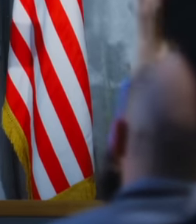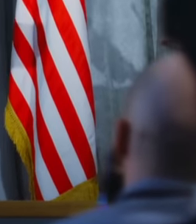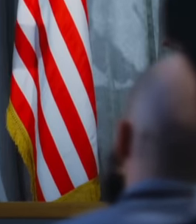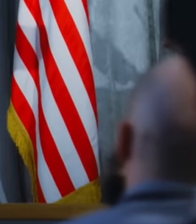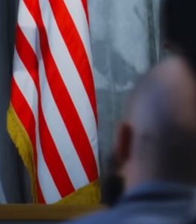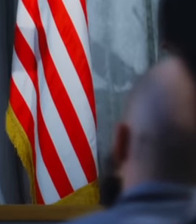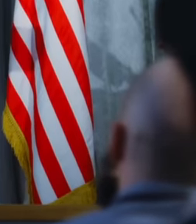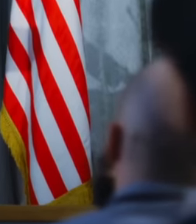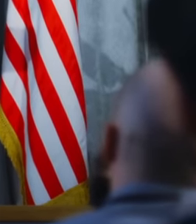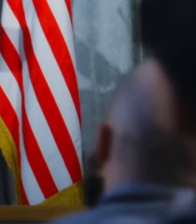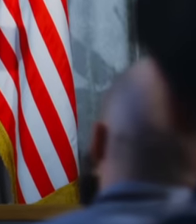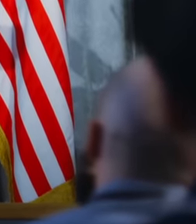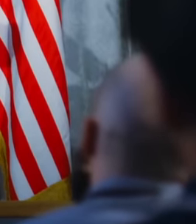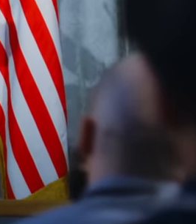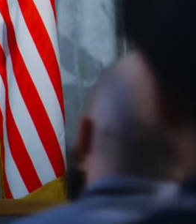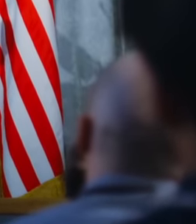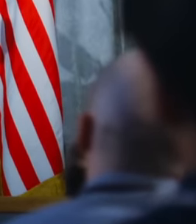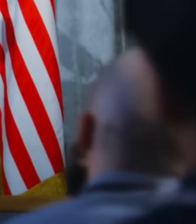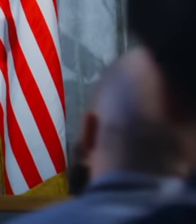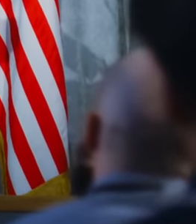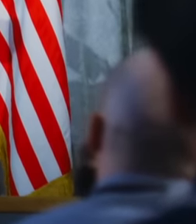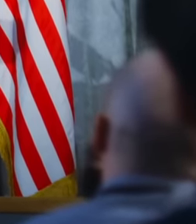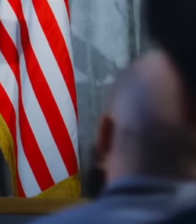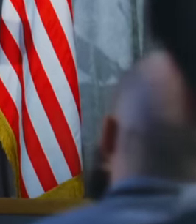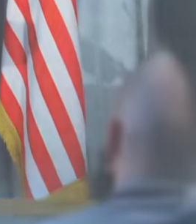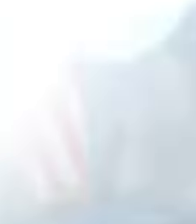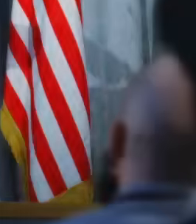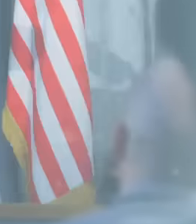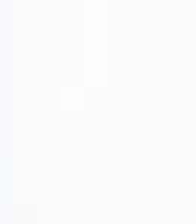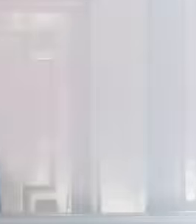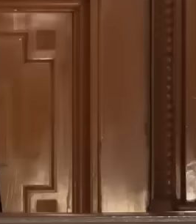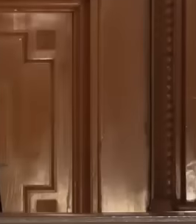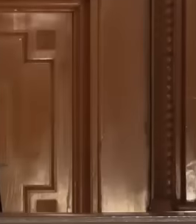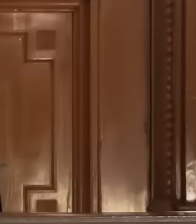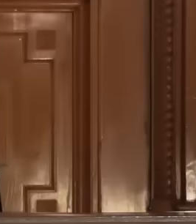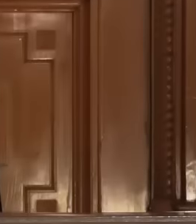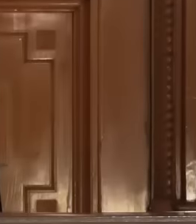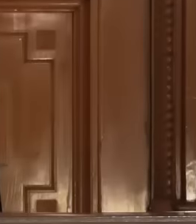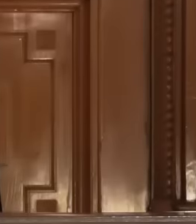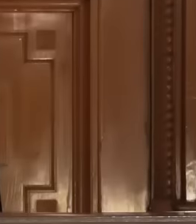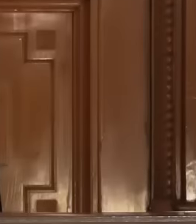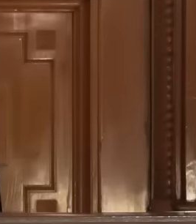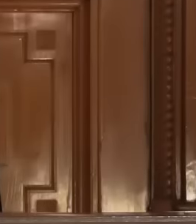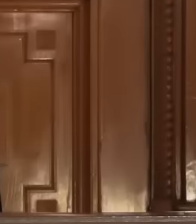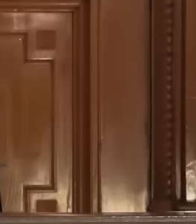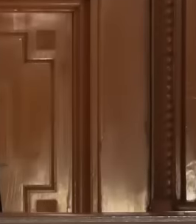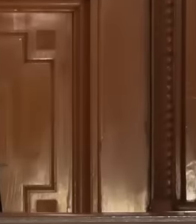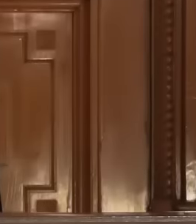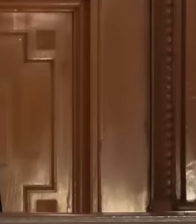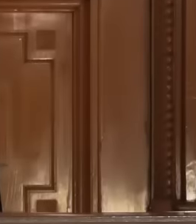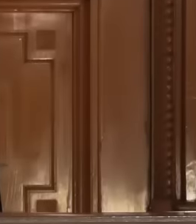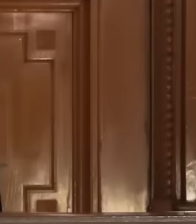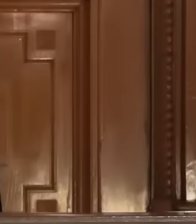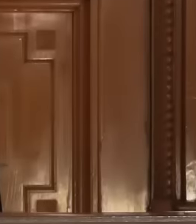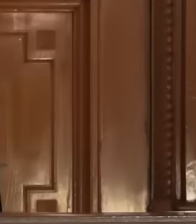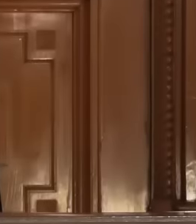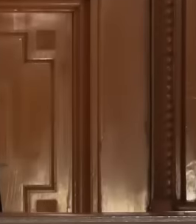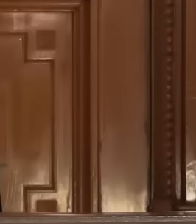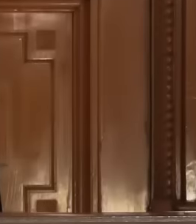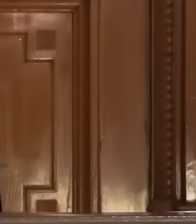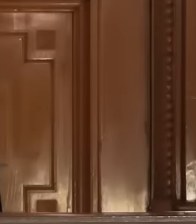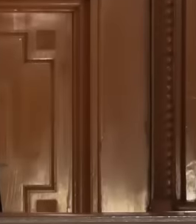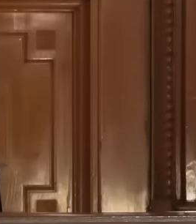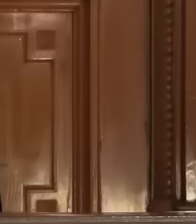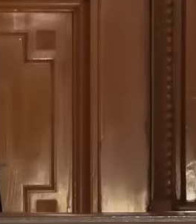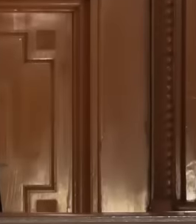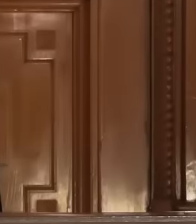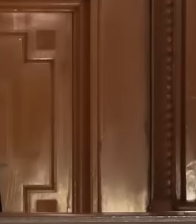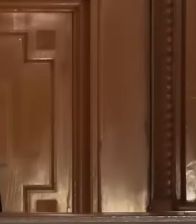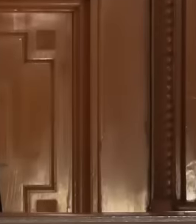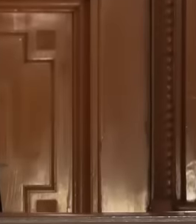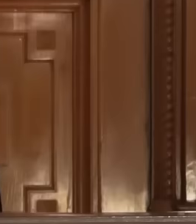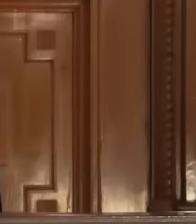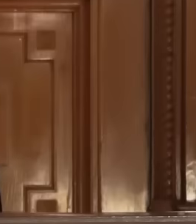President López Obrador joined the Canadian embassy in the pause because he said they have